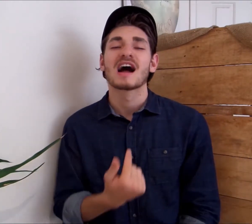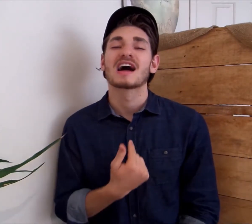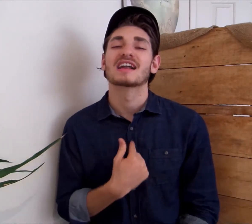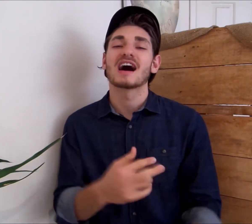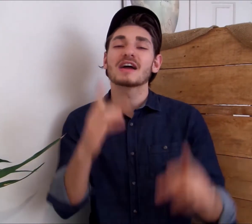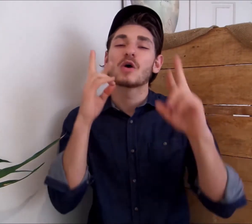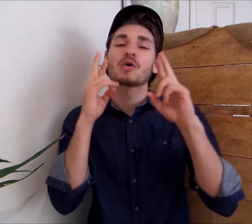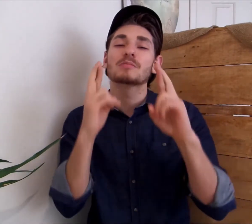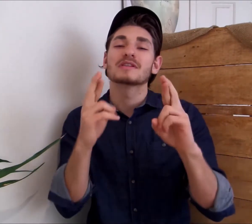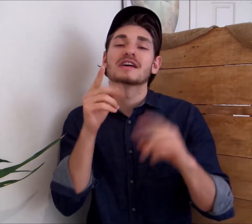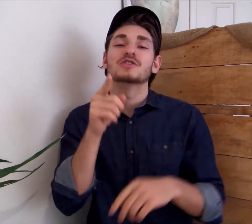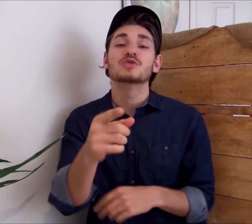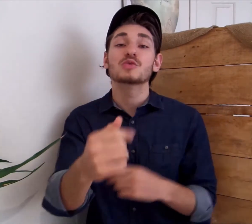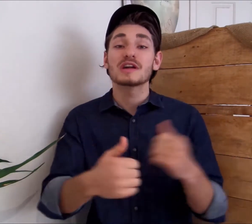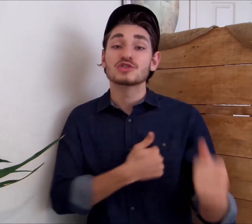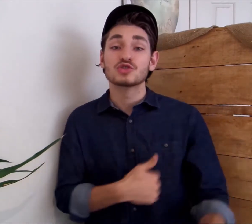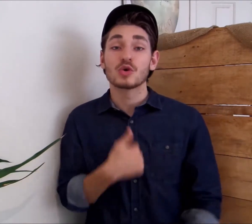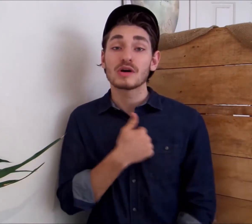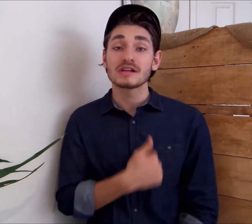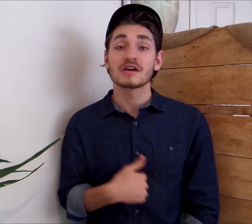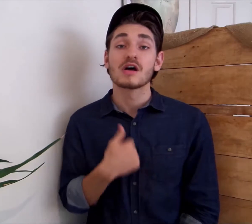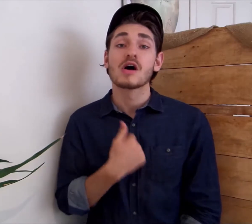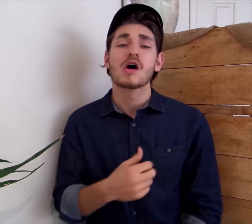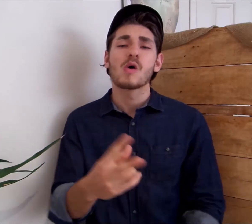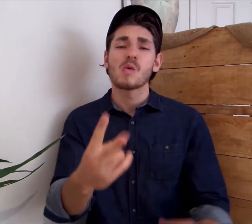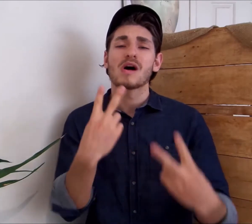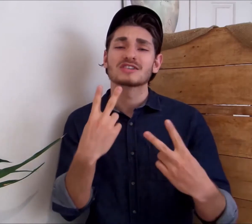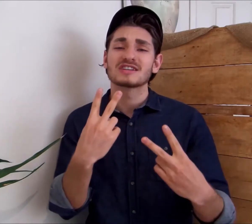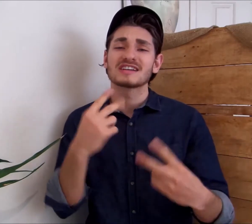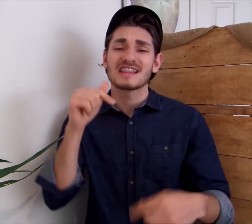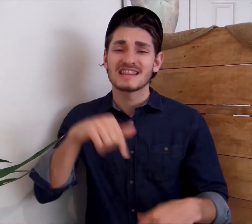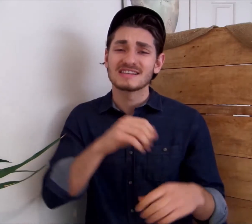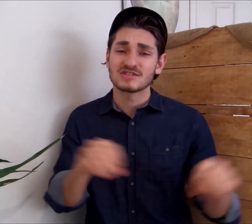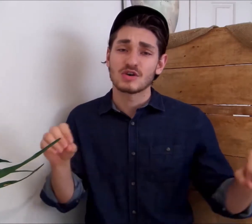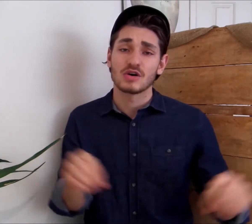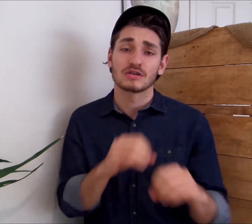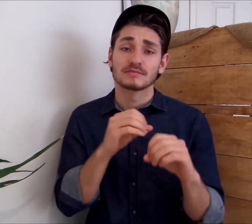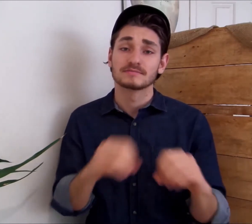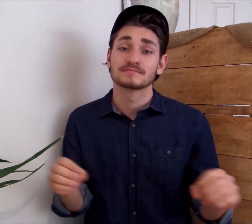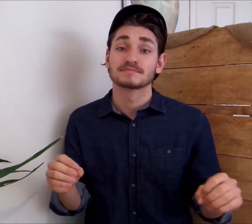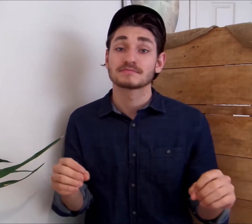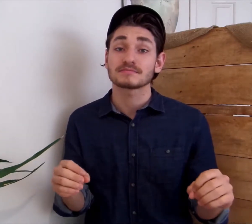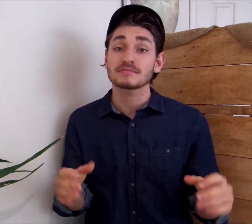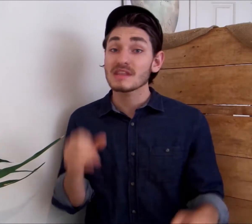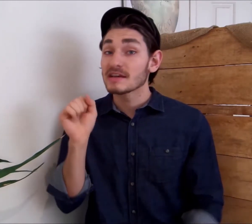I hope that you enjoyed watching this song